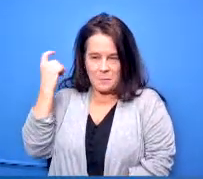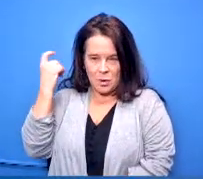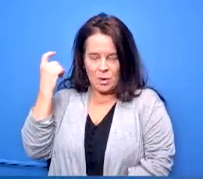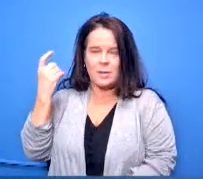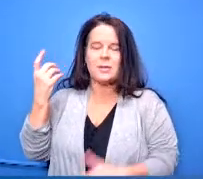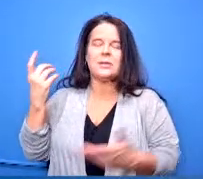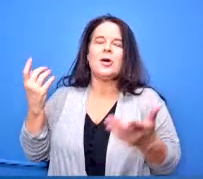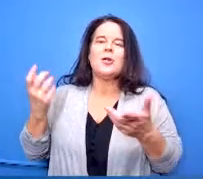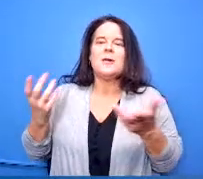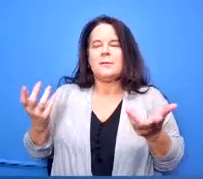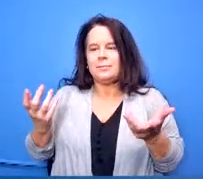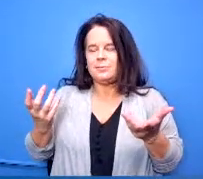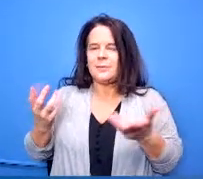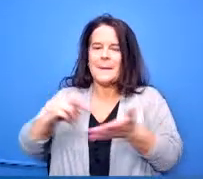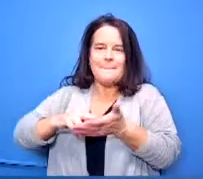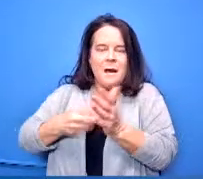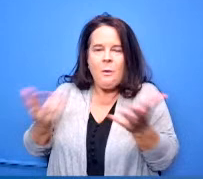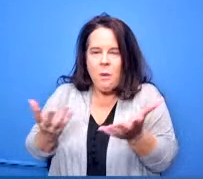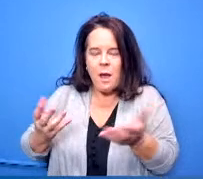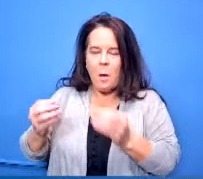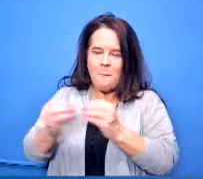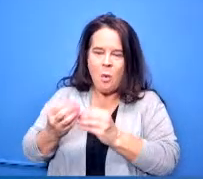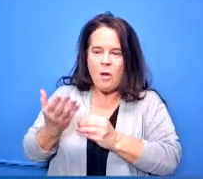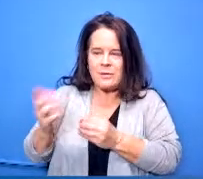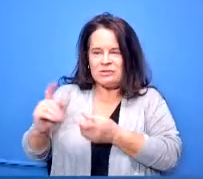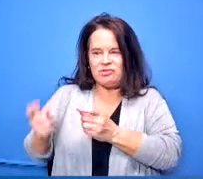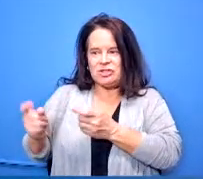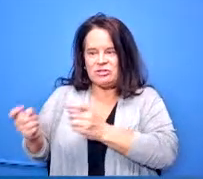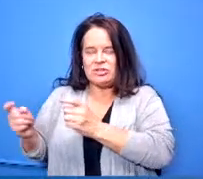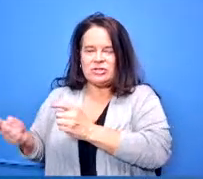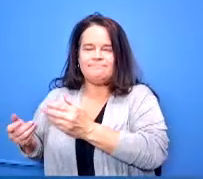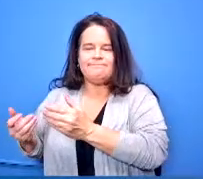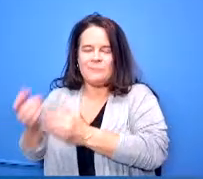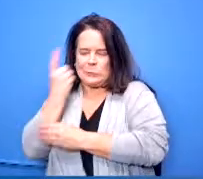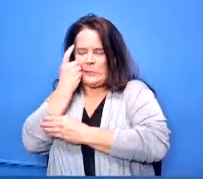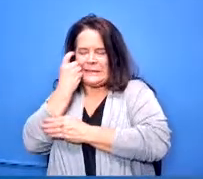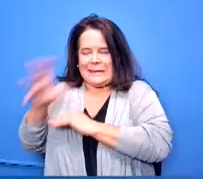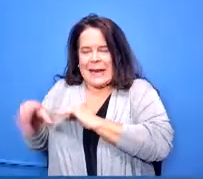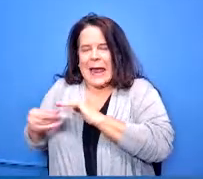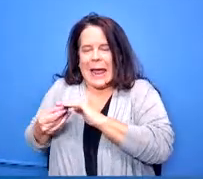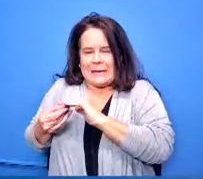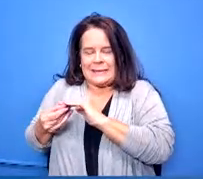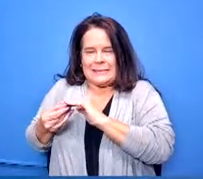few additional changes that were just updated on the website less than really about a week ago